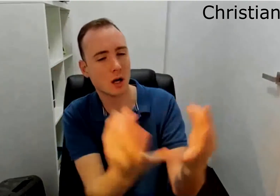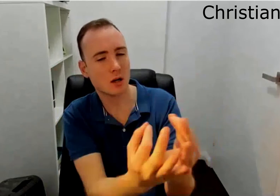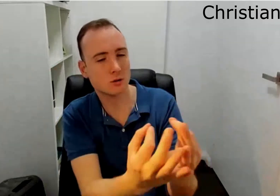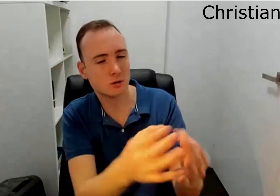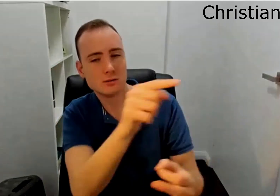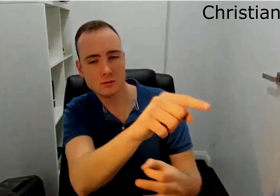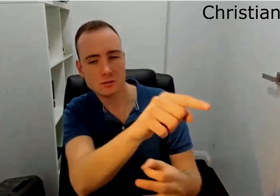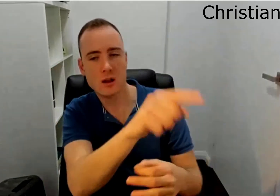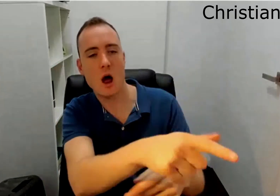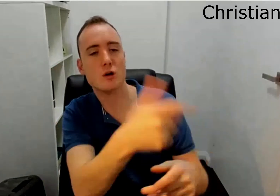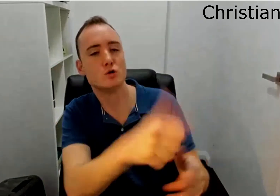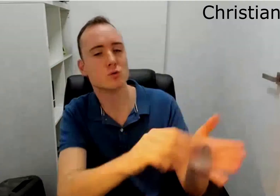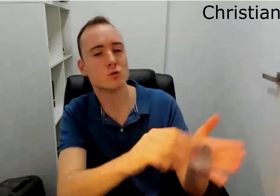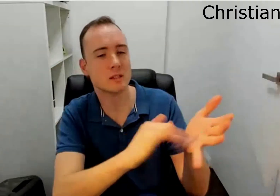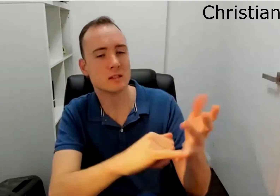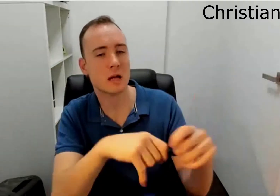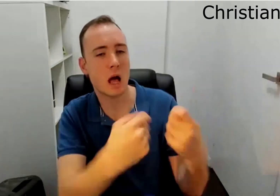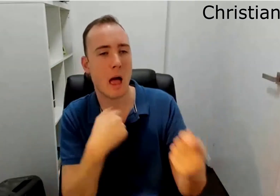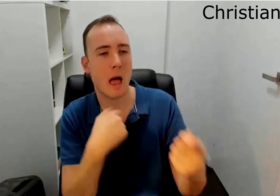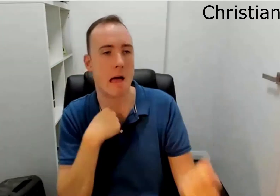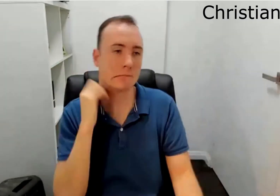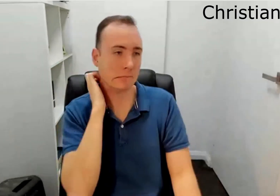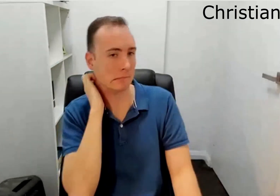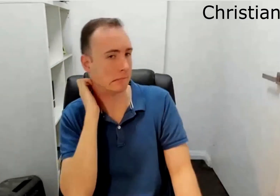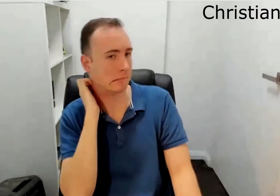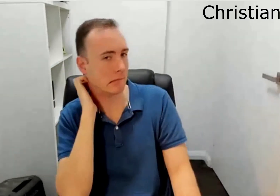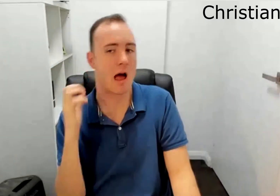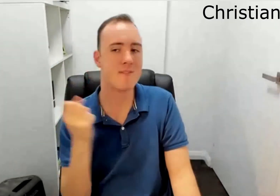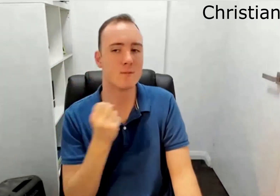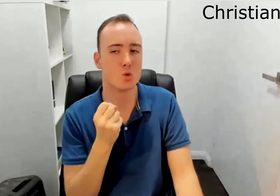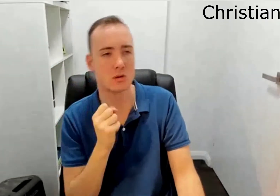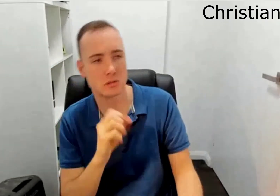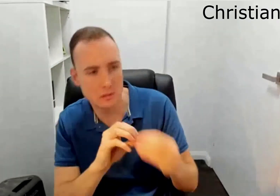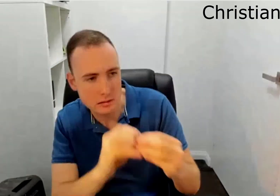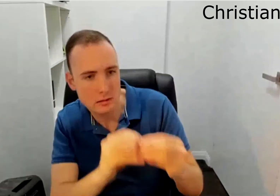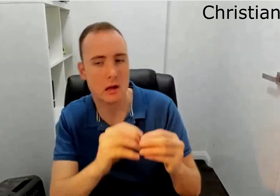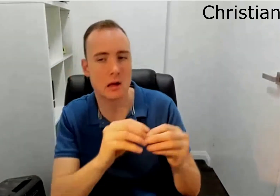but if we have meeting with an outside organization They use ms. Teams. I'm always a bit